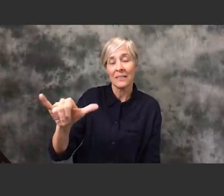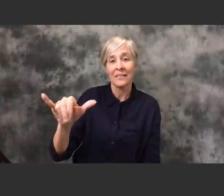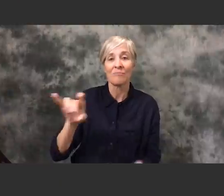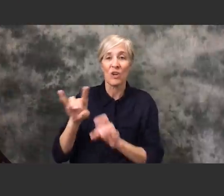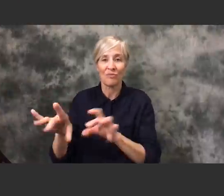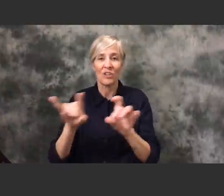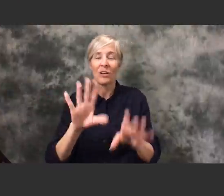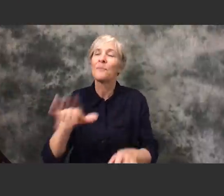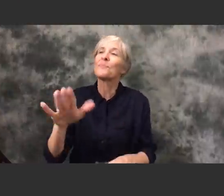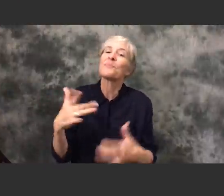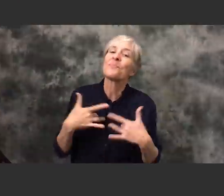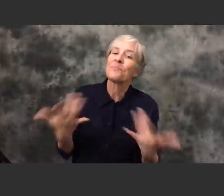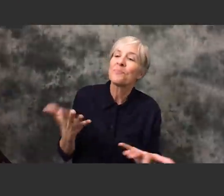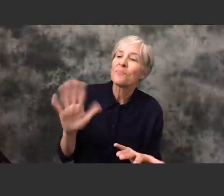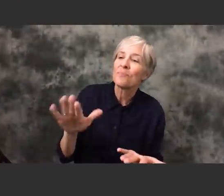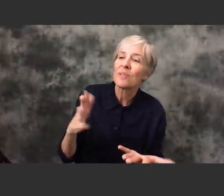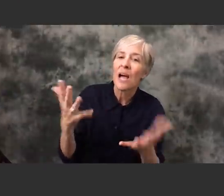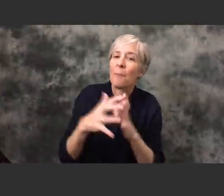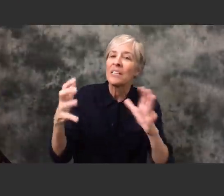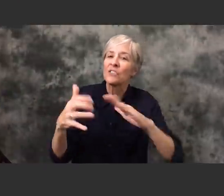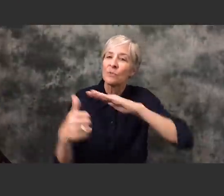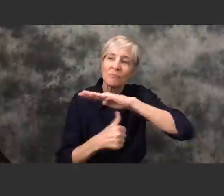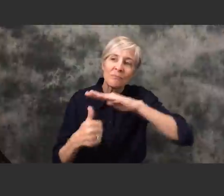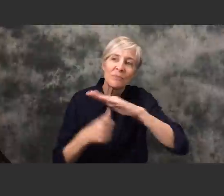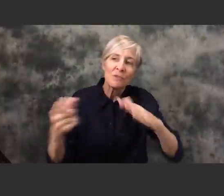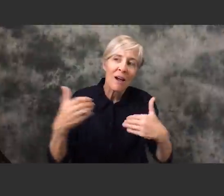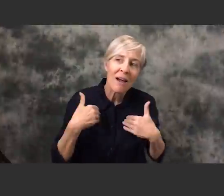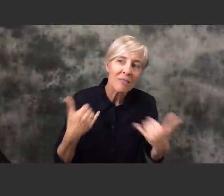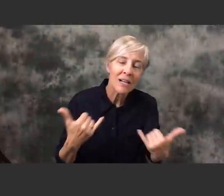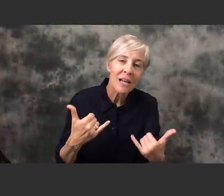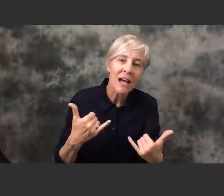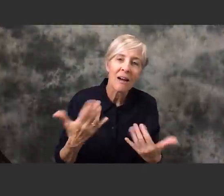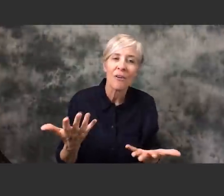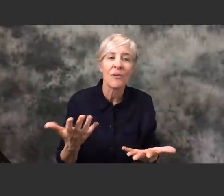Can you tell me a little bit about what the level of quarantine is currently in Sydney?